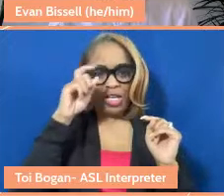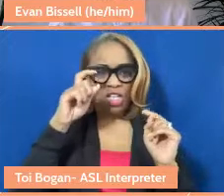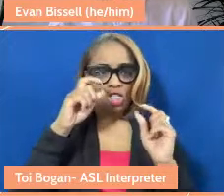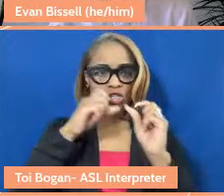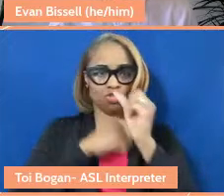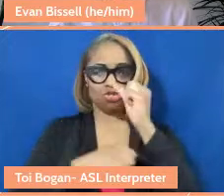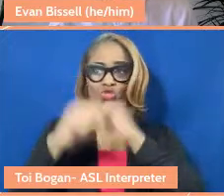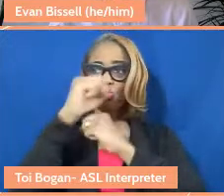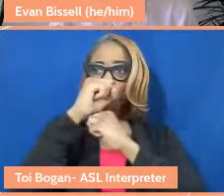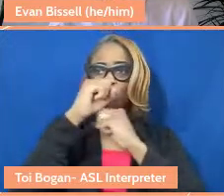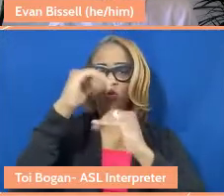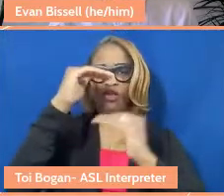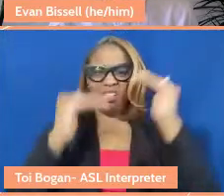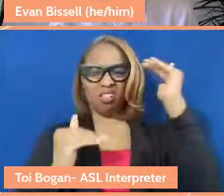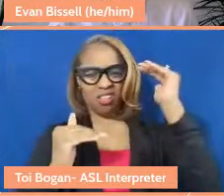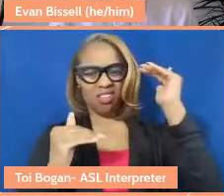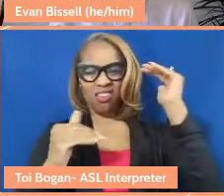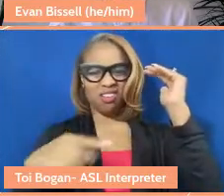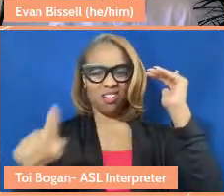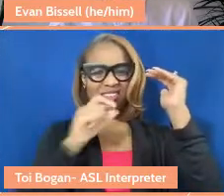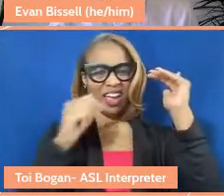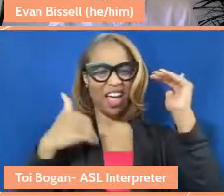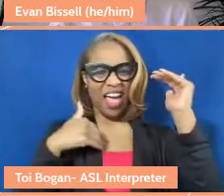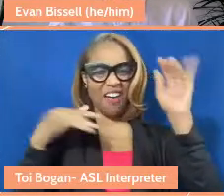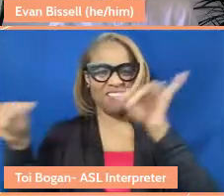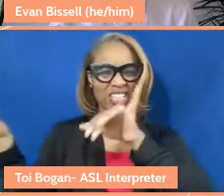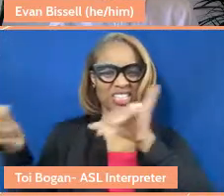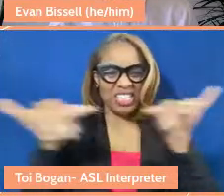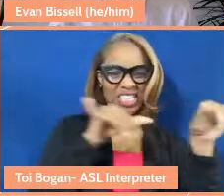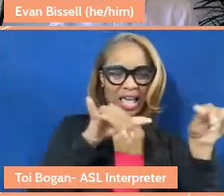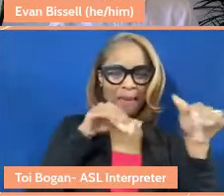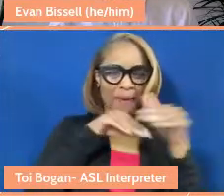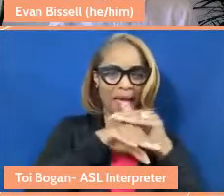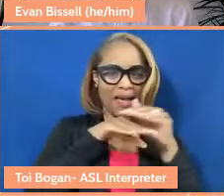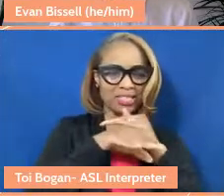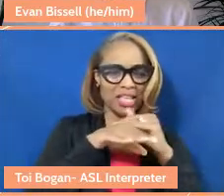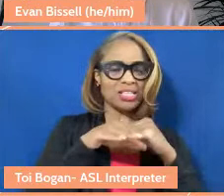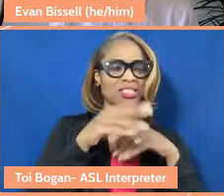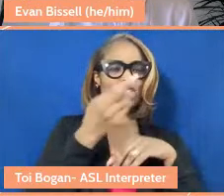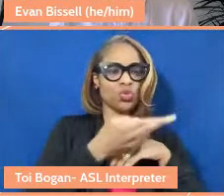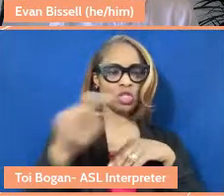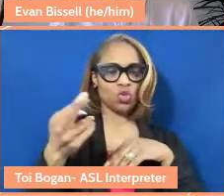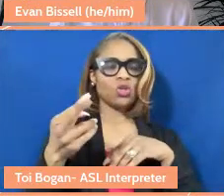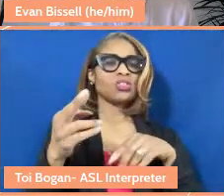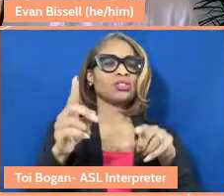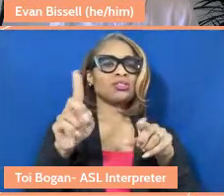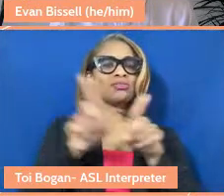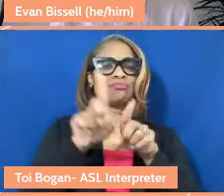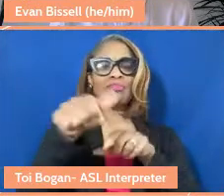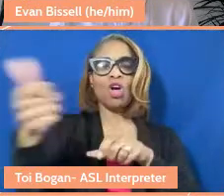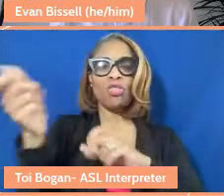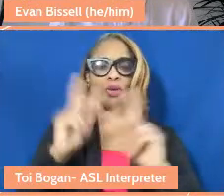don't have the same amount of access to resources as other people do. But they were organizing